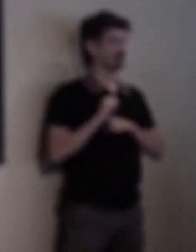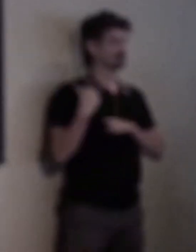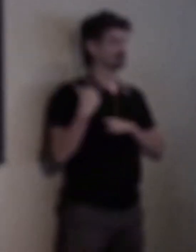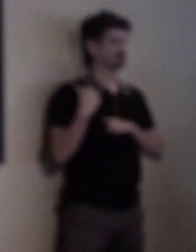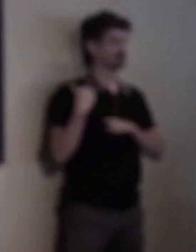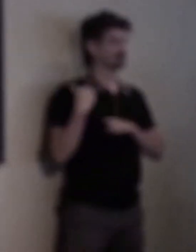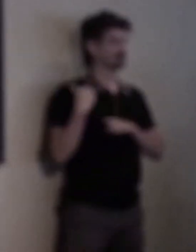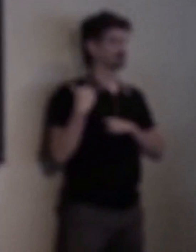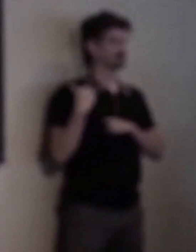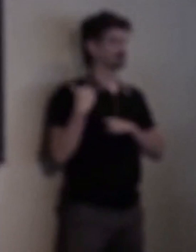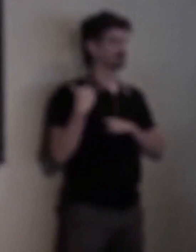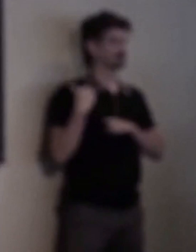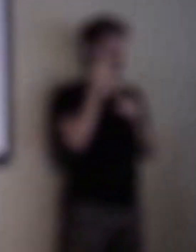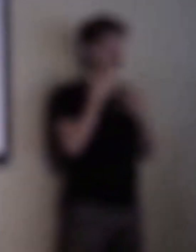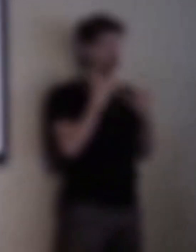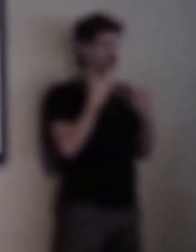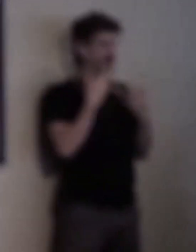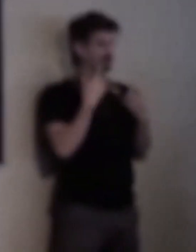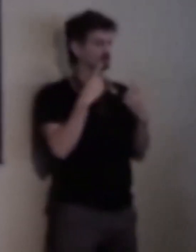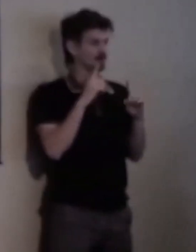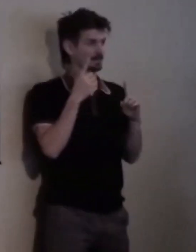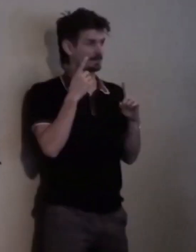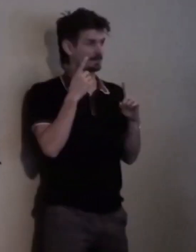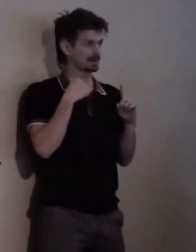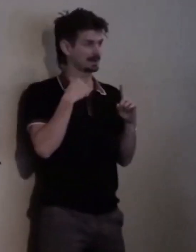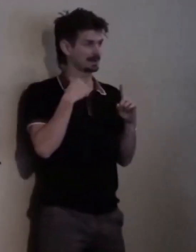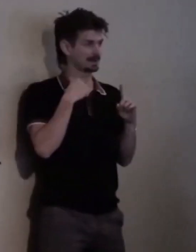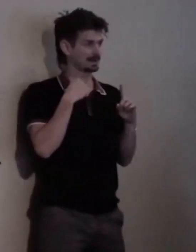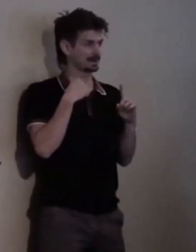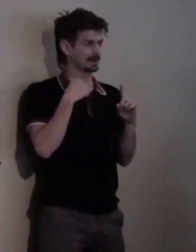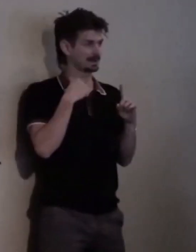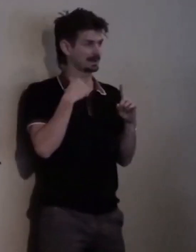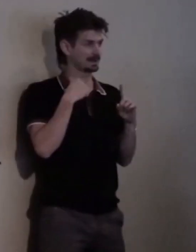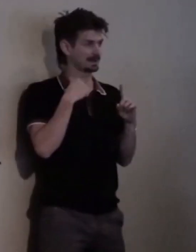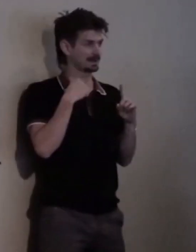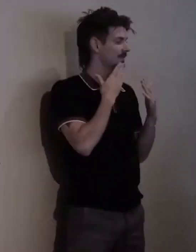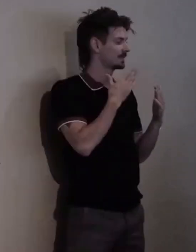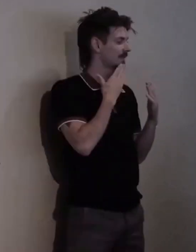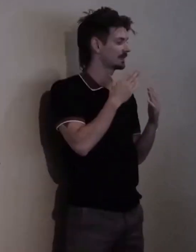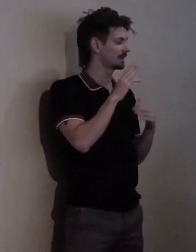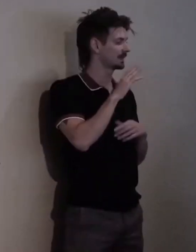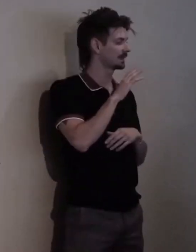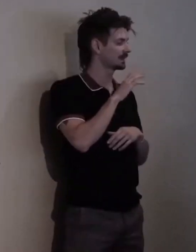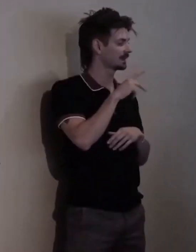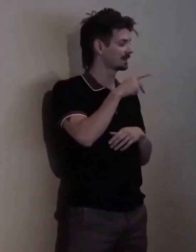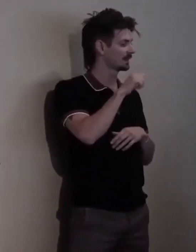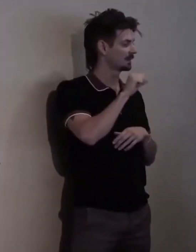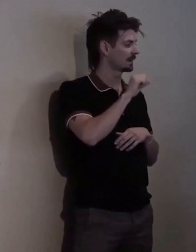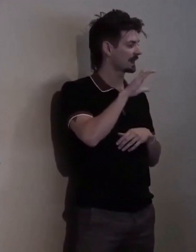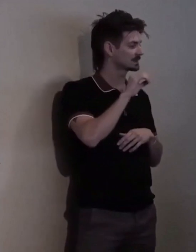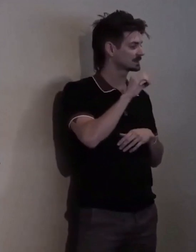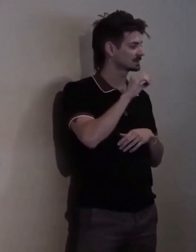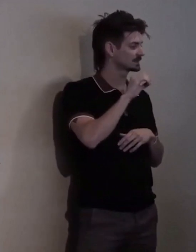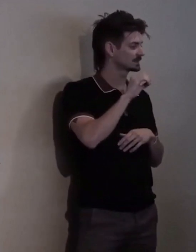So the first thing I wanna do is thank our major sponsors, PASCO and Fox and Robertson, and also thank